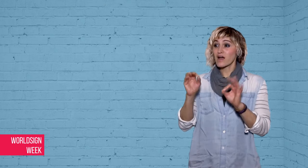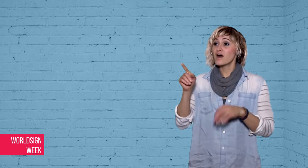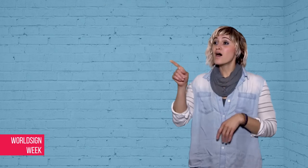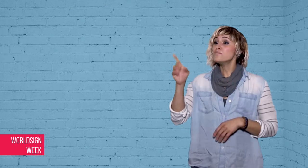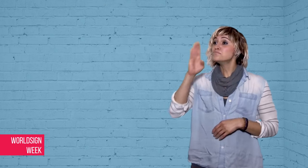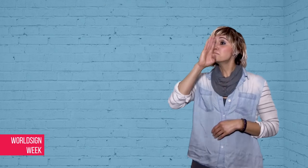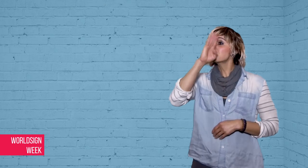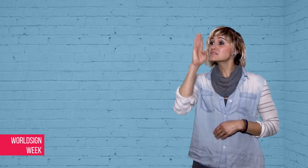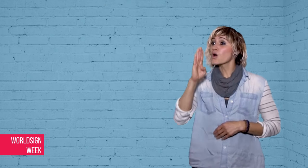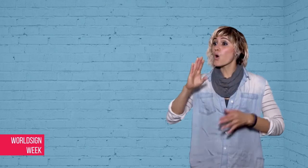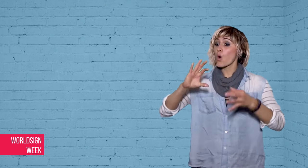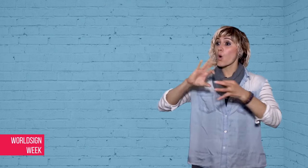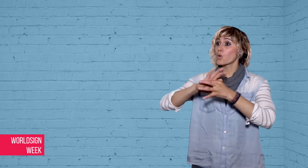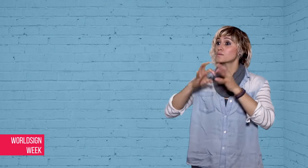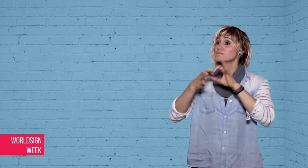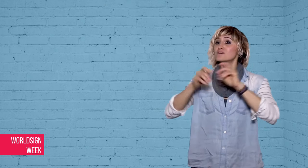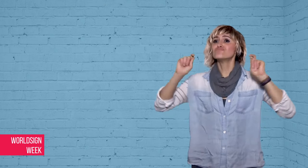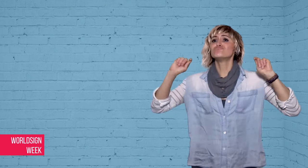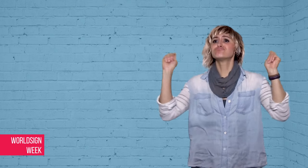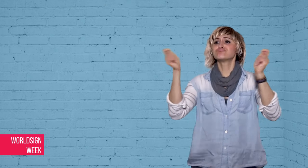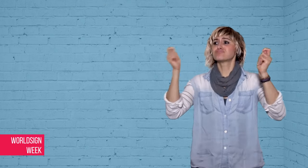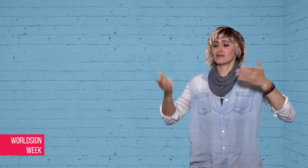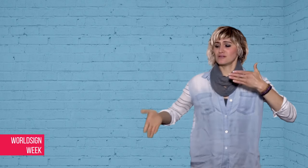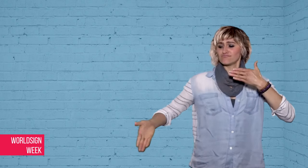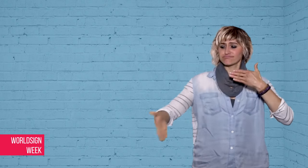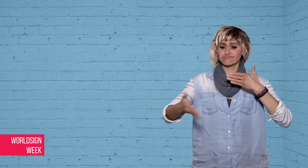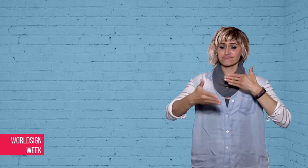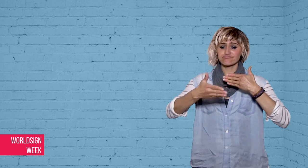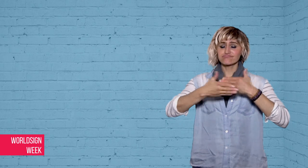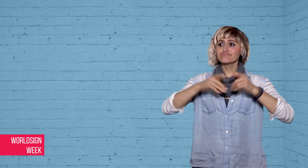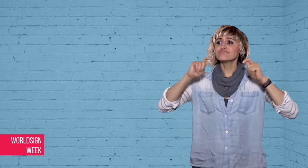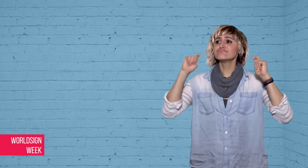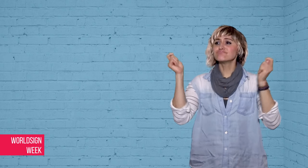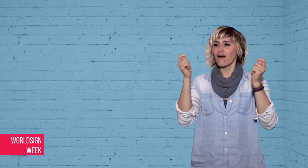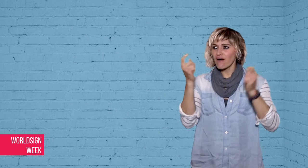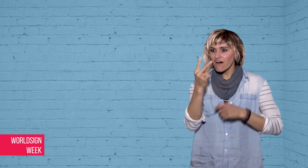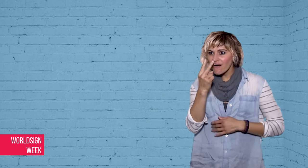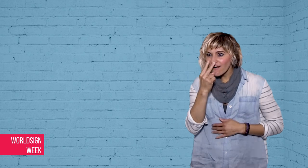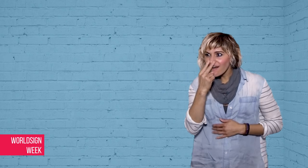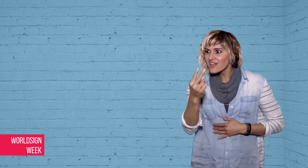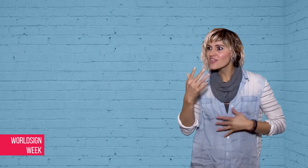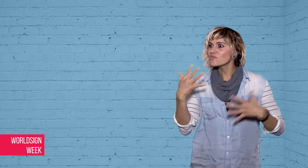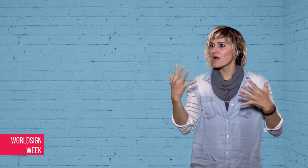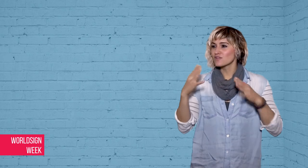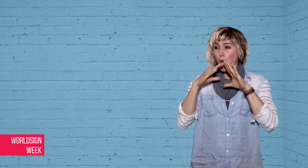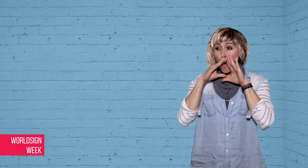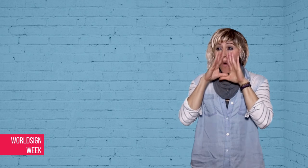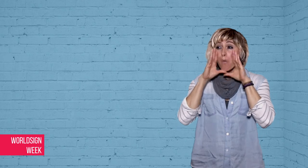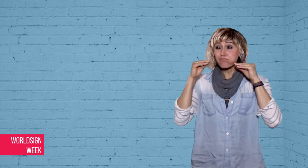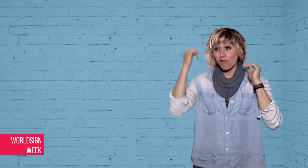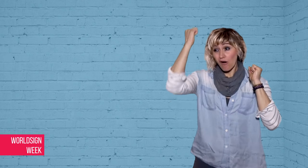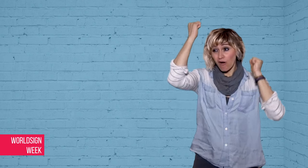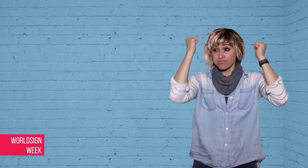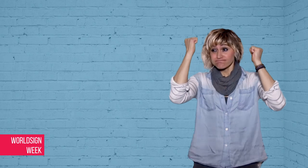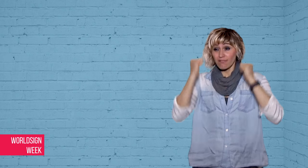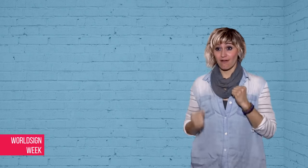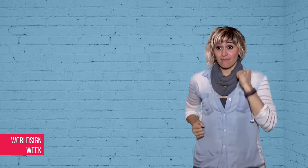There was a sight of Mario, the main